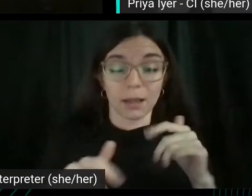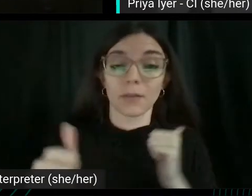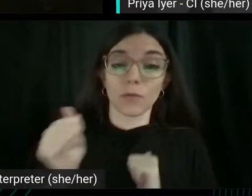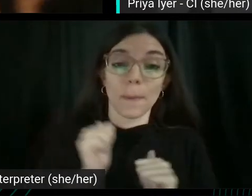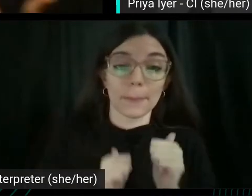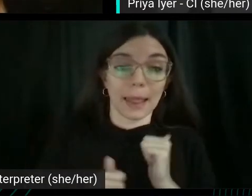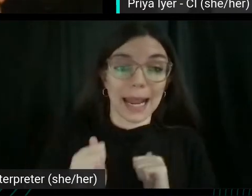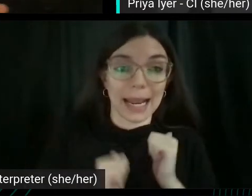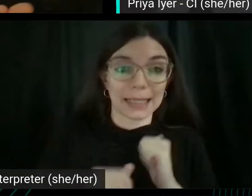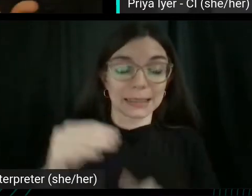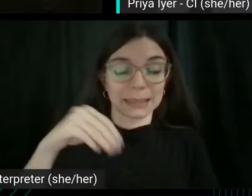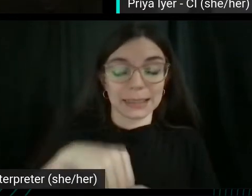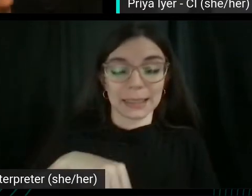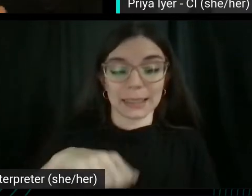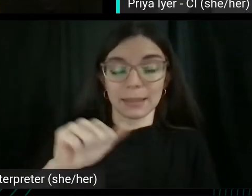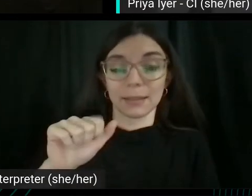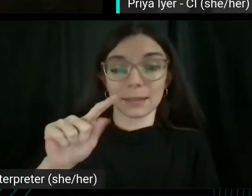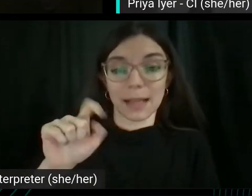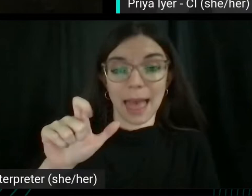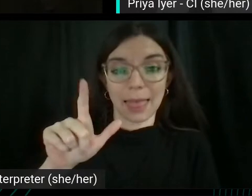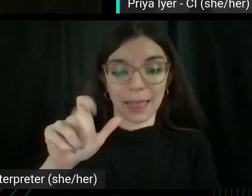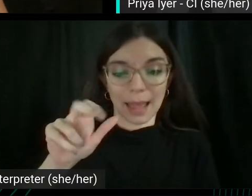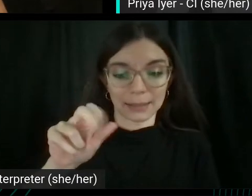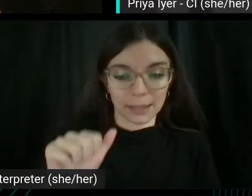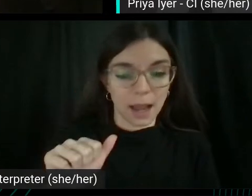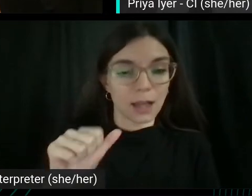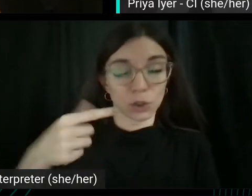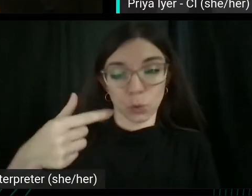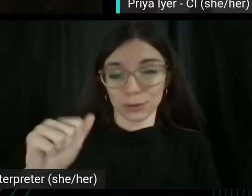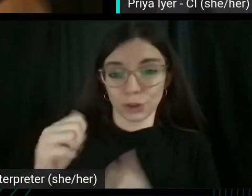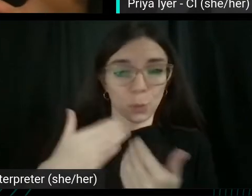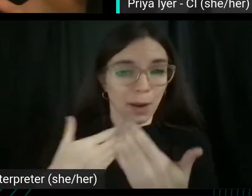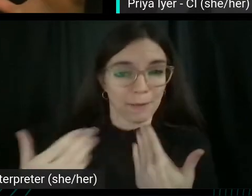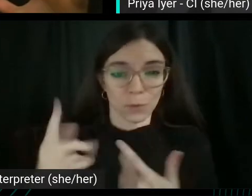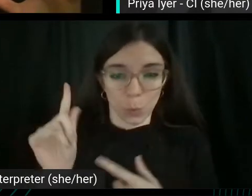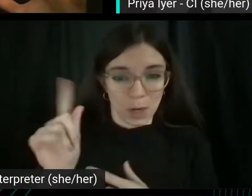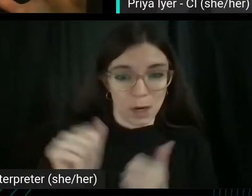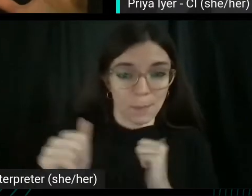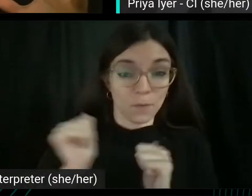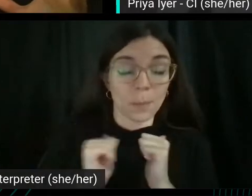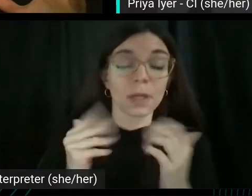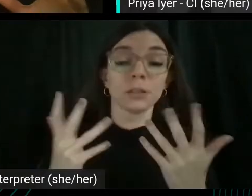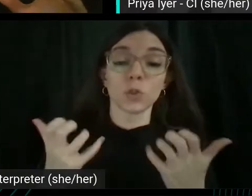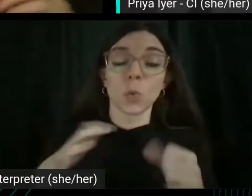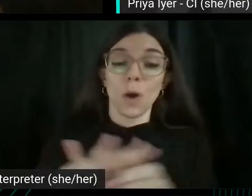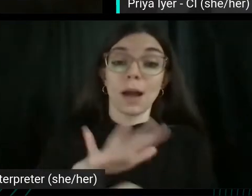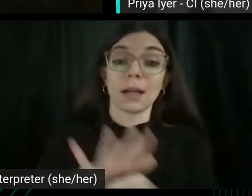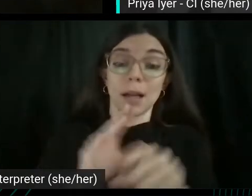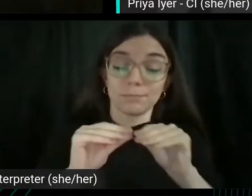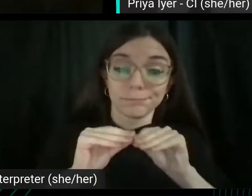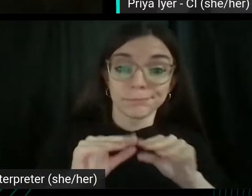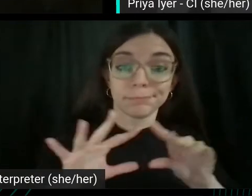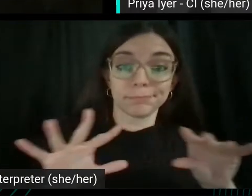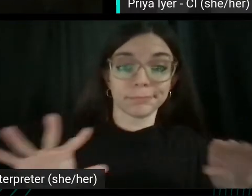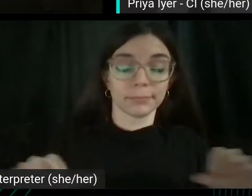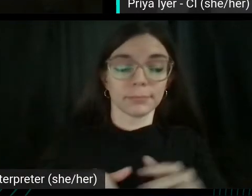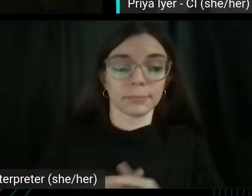like, Atlanta Georgia where ever they say being performed, right? So you want enough coverage to go. Let's go farther, but but like, for example,